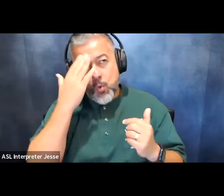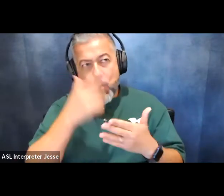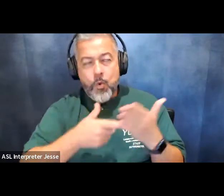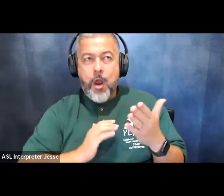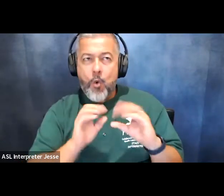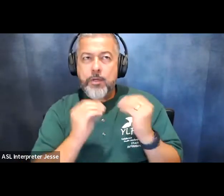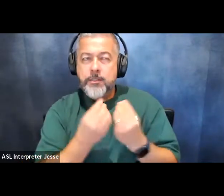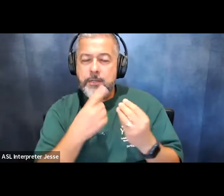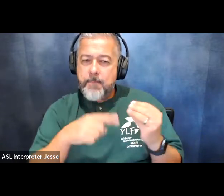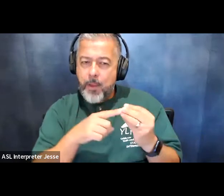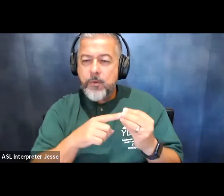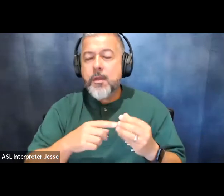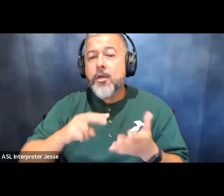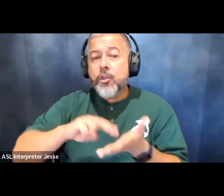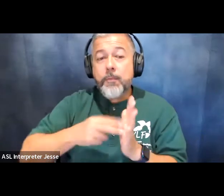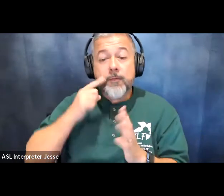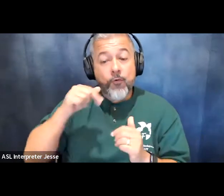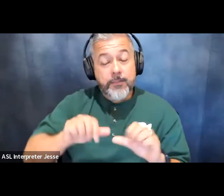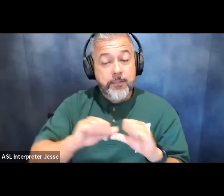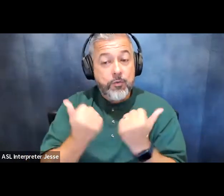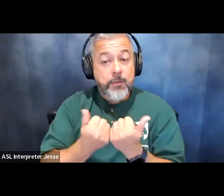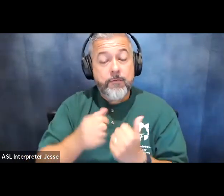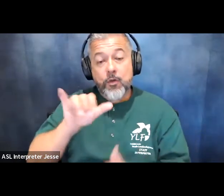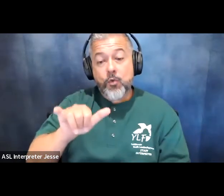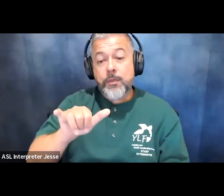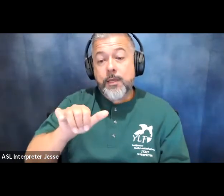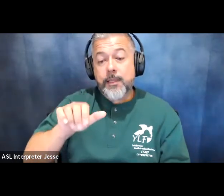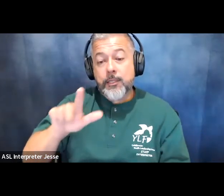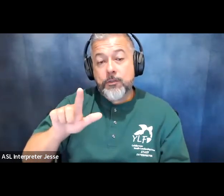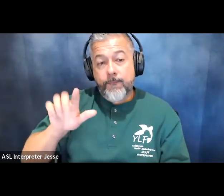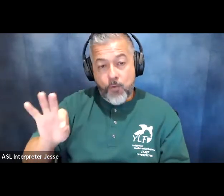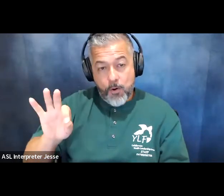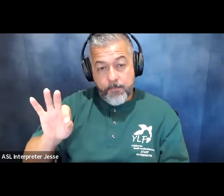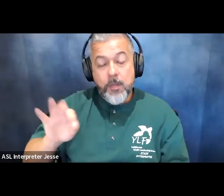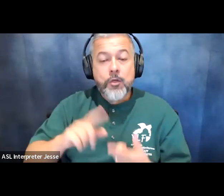uh it is the purpose of the association of youth leading forums to improve employment